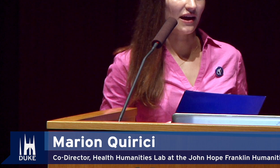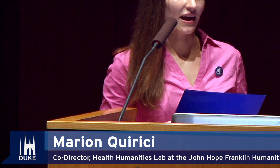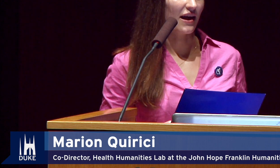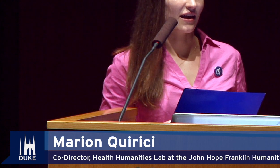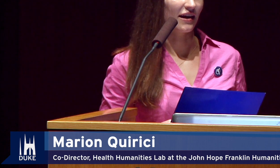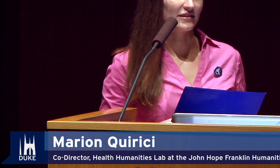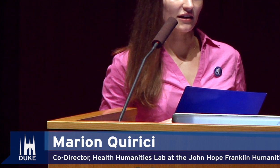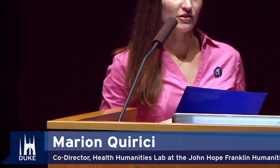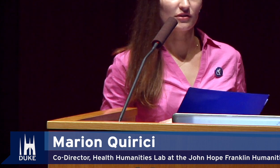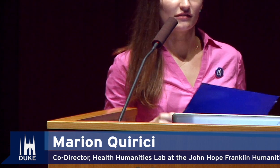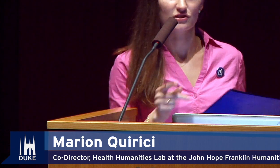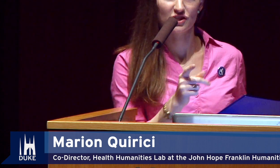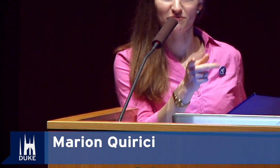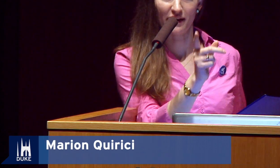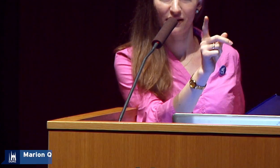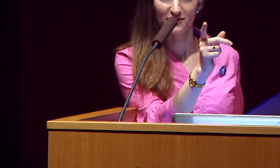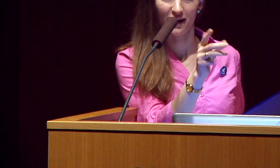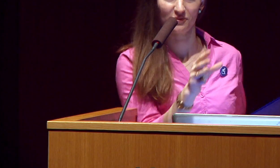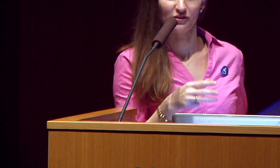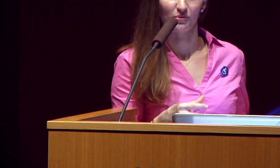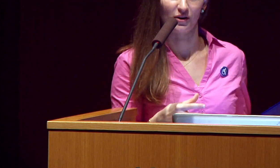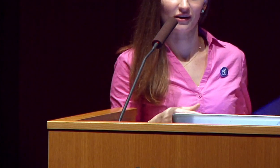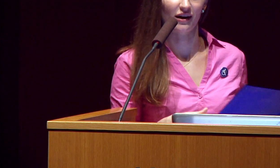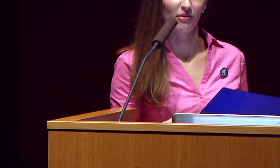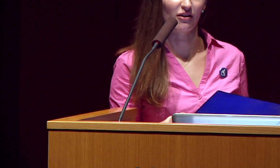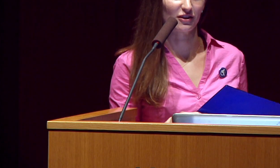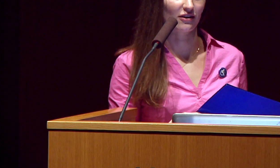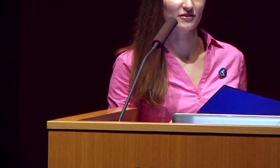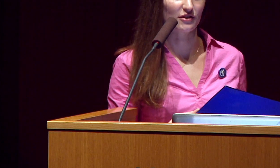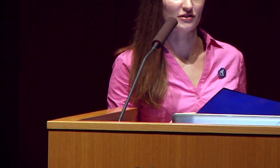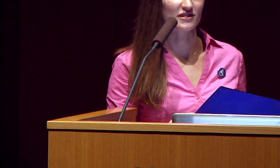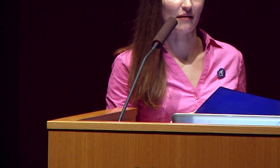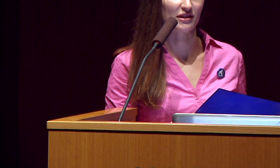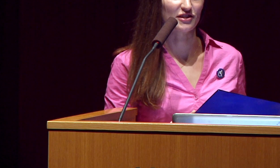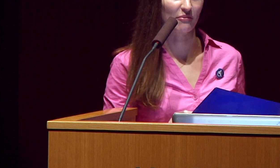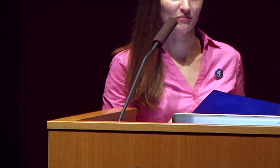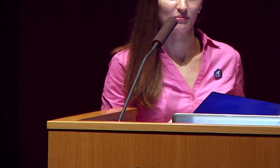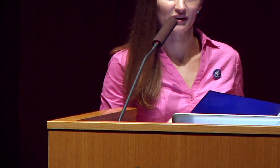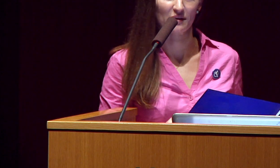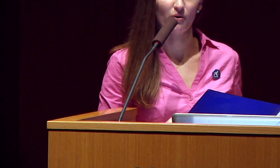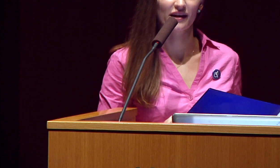She’s been outside with her work all along, so she’s happy to chat with people at any point.